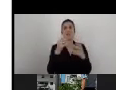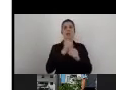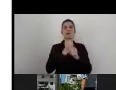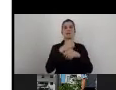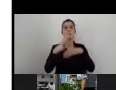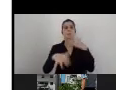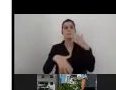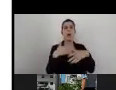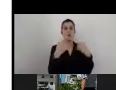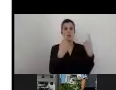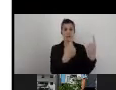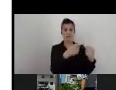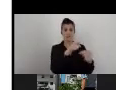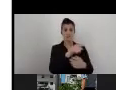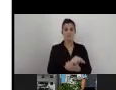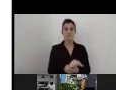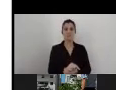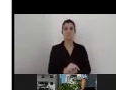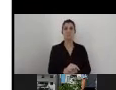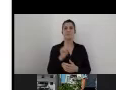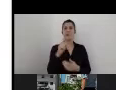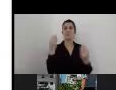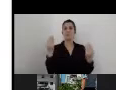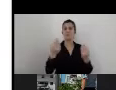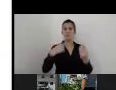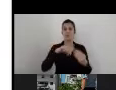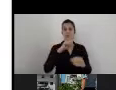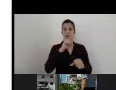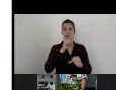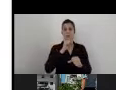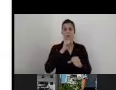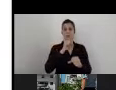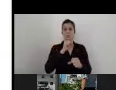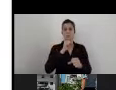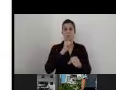One of the things that we've been working quite hardly is to take